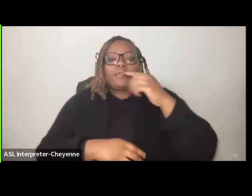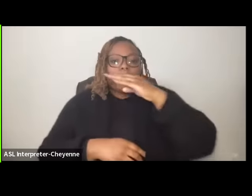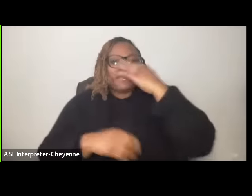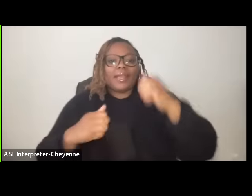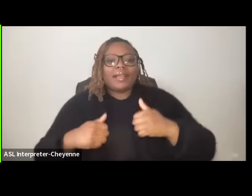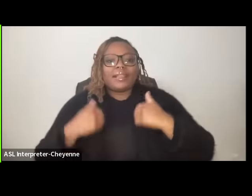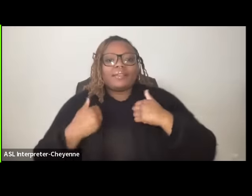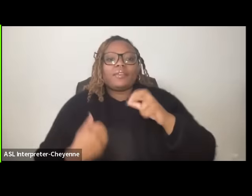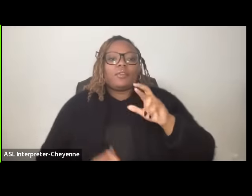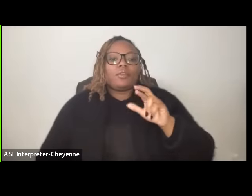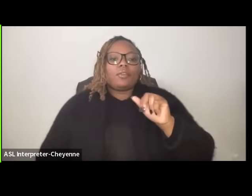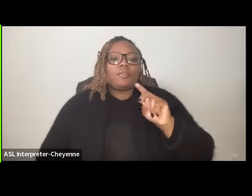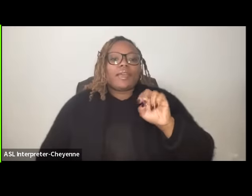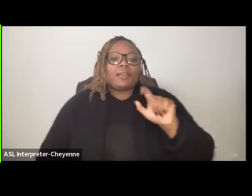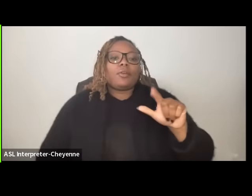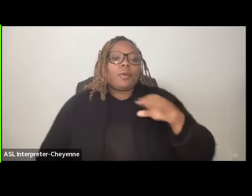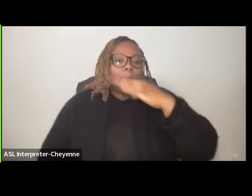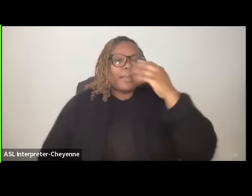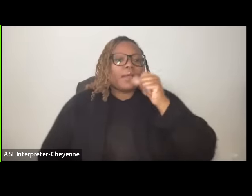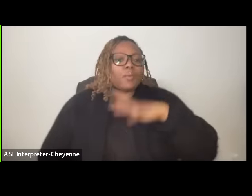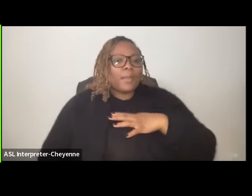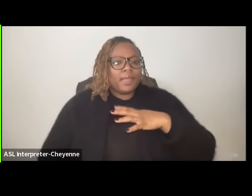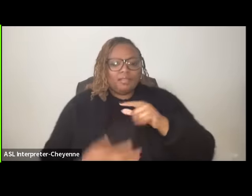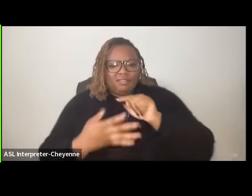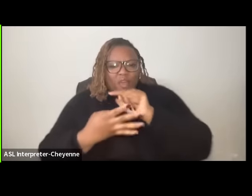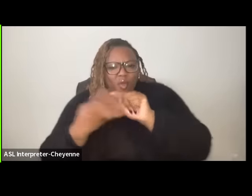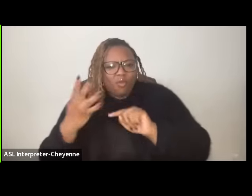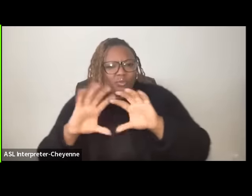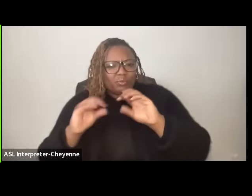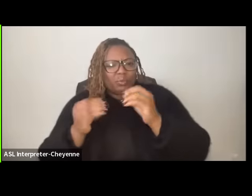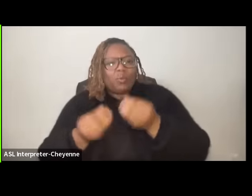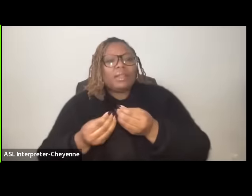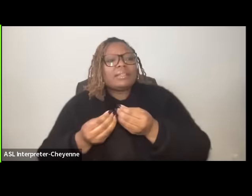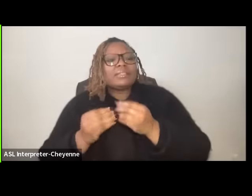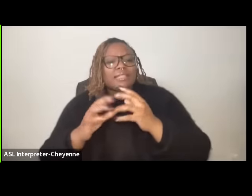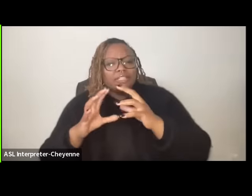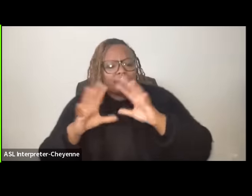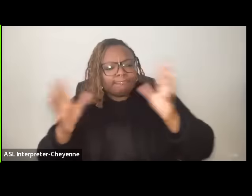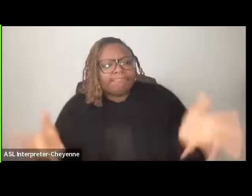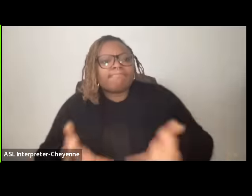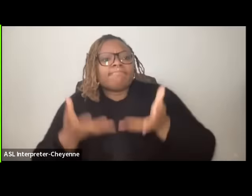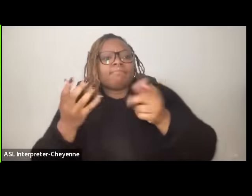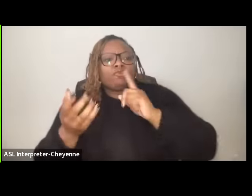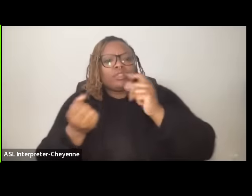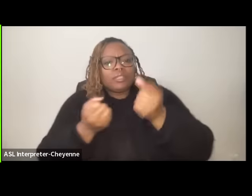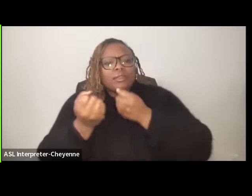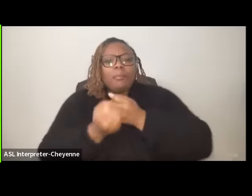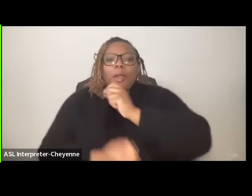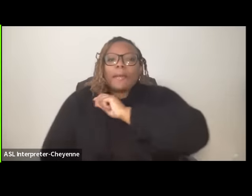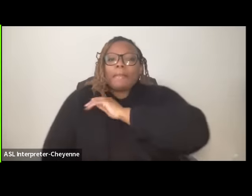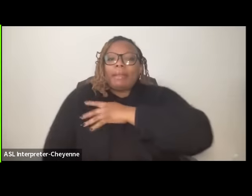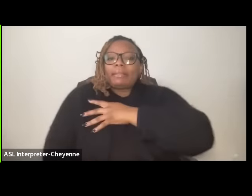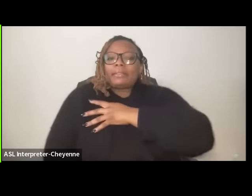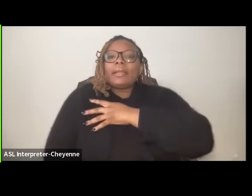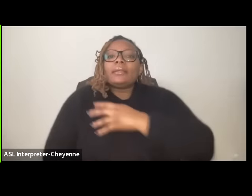women uh who are speaking out and organizing and taking action in solidarity with Palestine um but